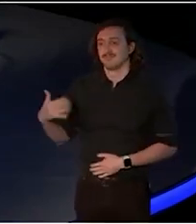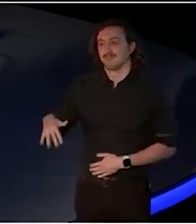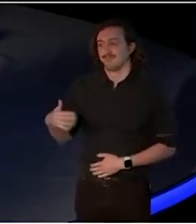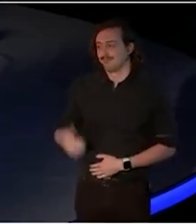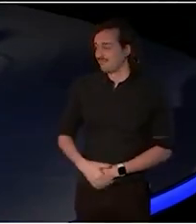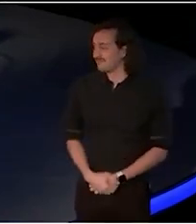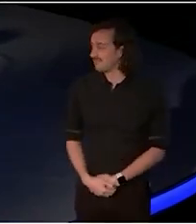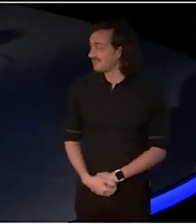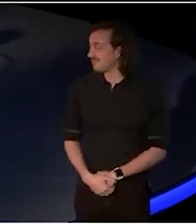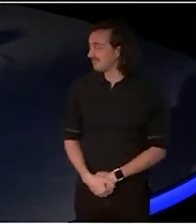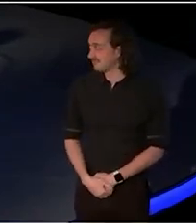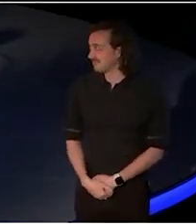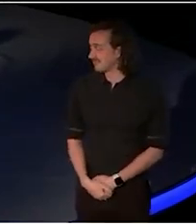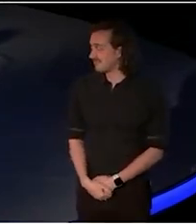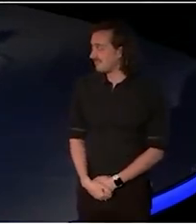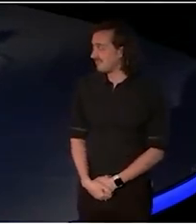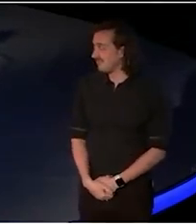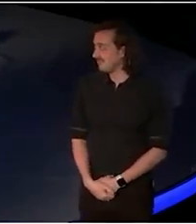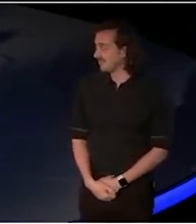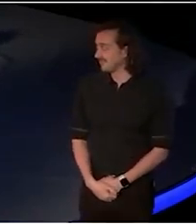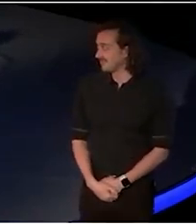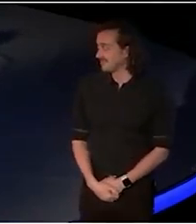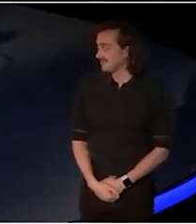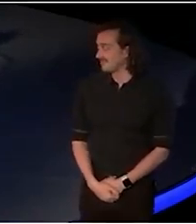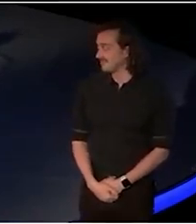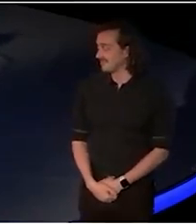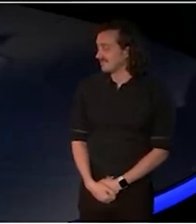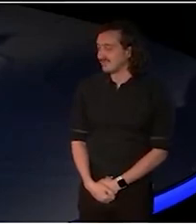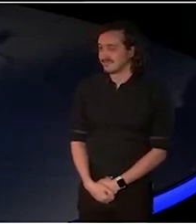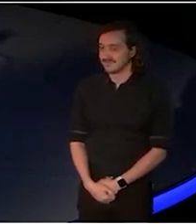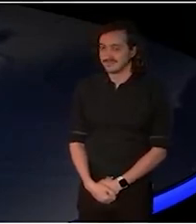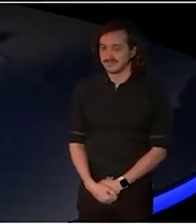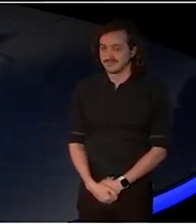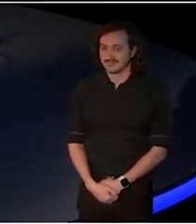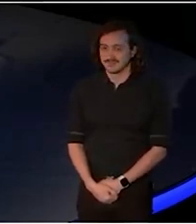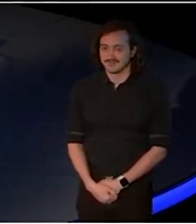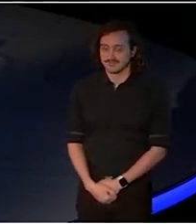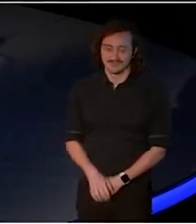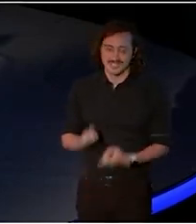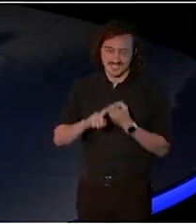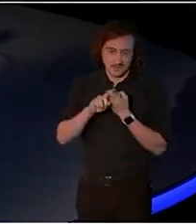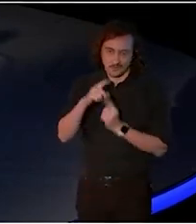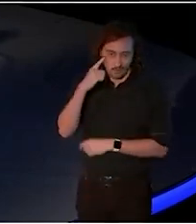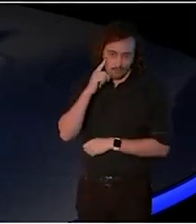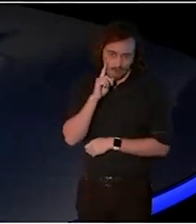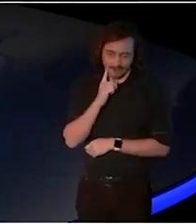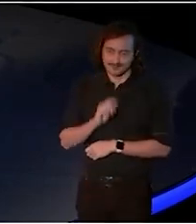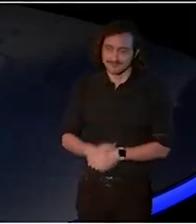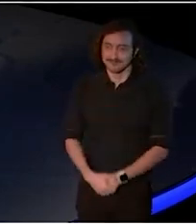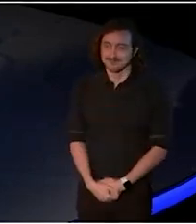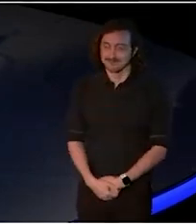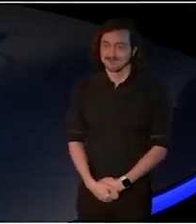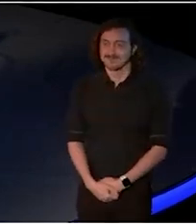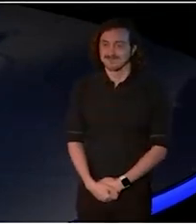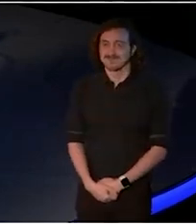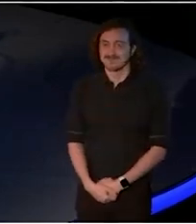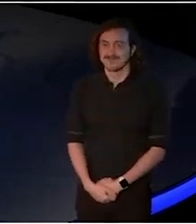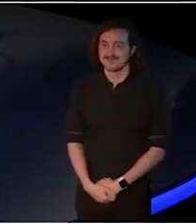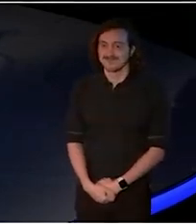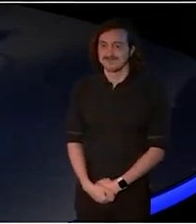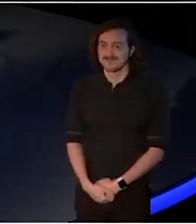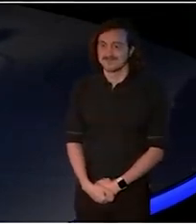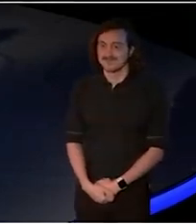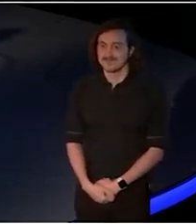It makes me cry.